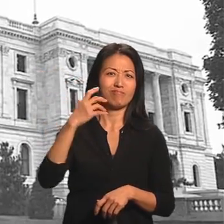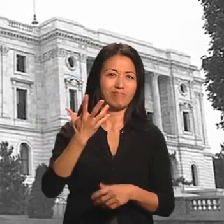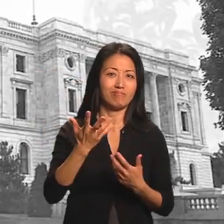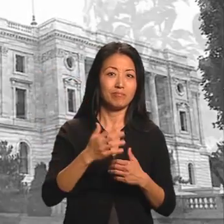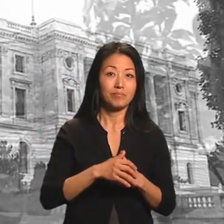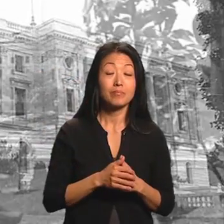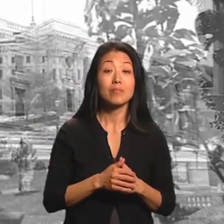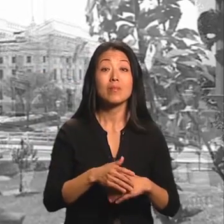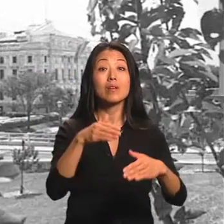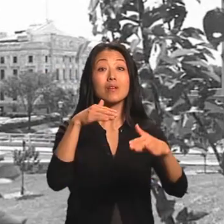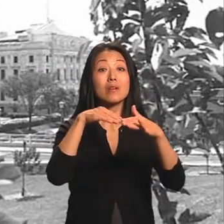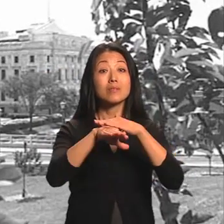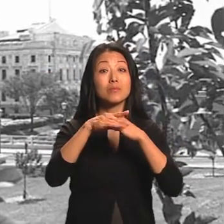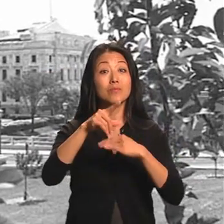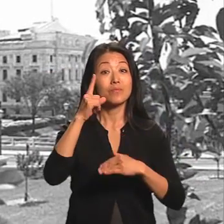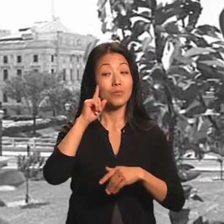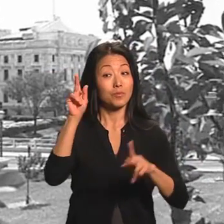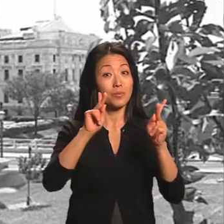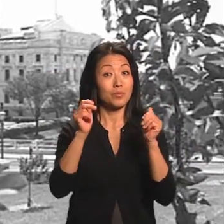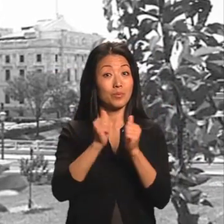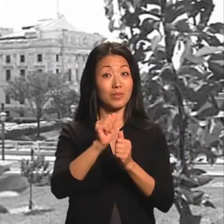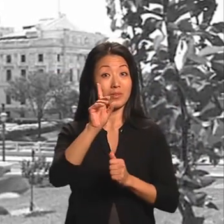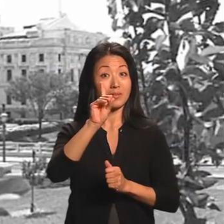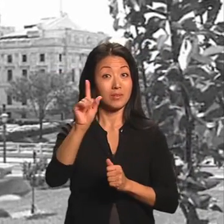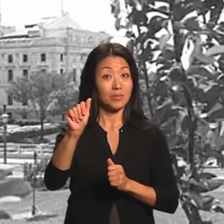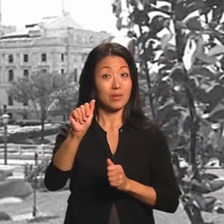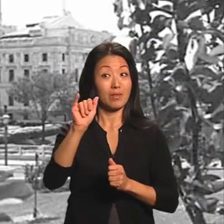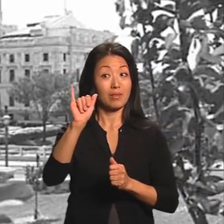Because the Capitol building was constructed over 100 years ago,